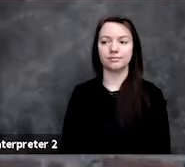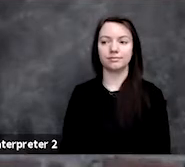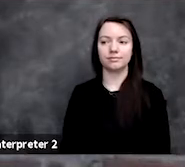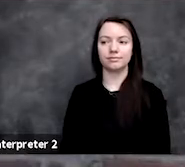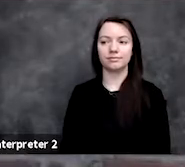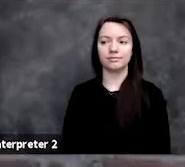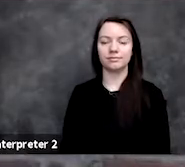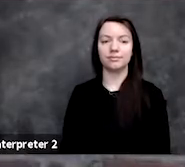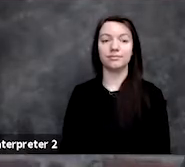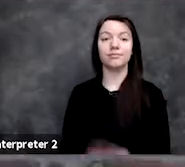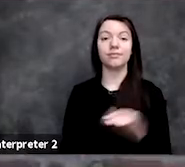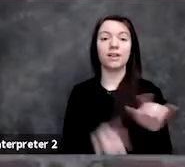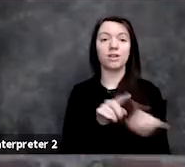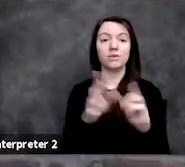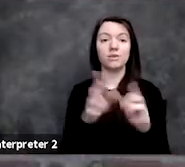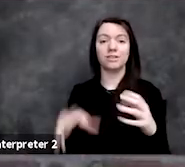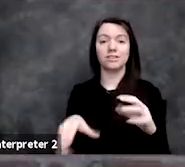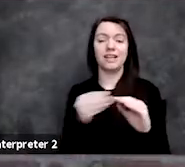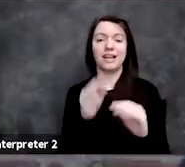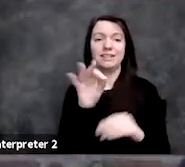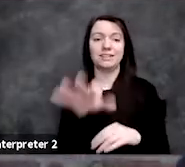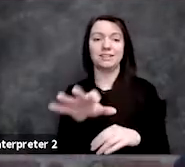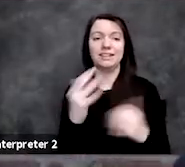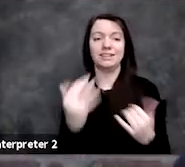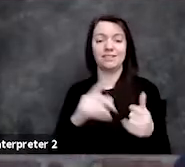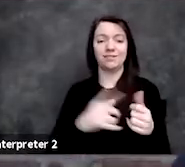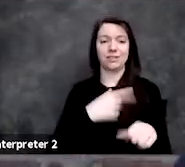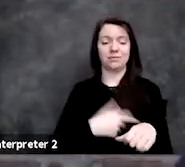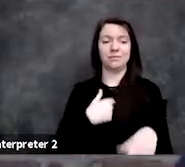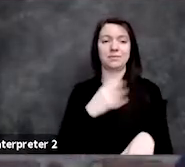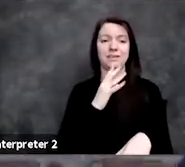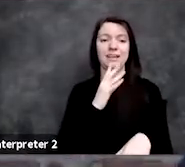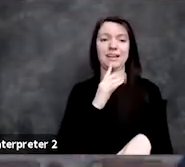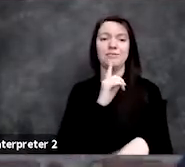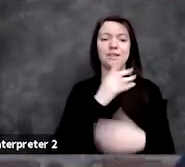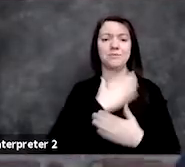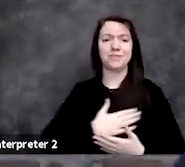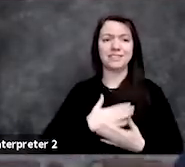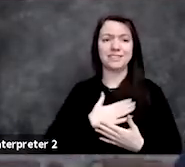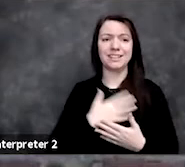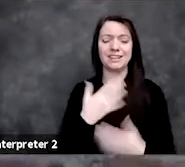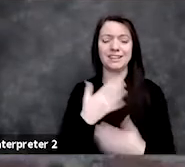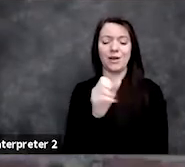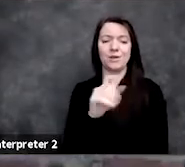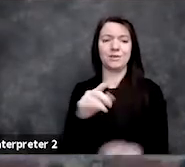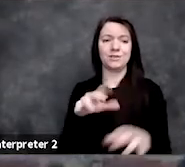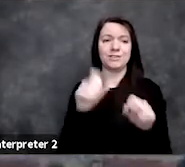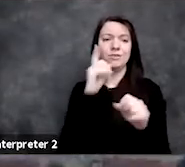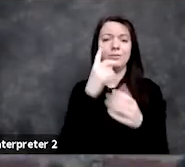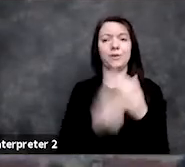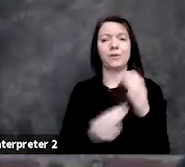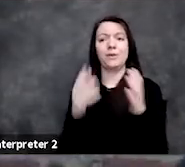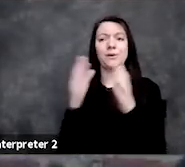I'd also like to add, I didn't, since it's the first time I'm speaking, that I really appreciate the hosts both for organizing this session